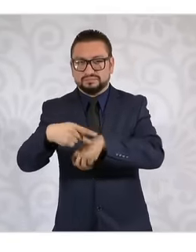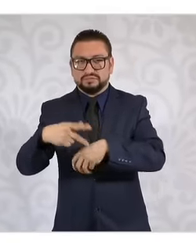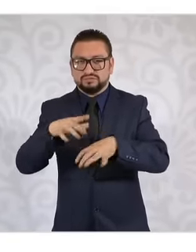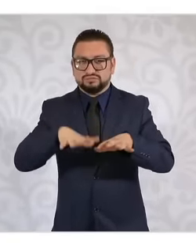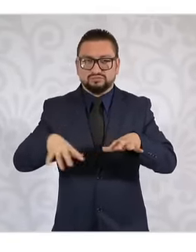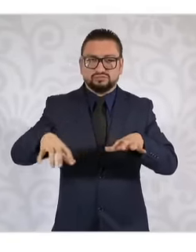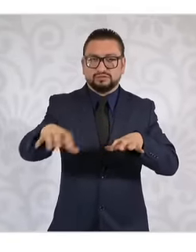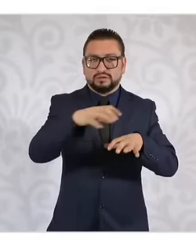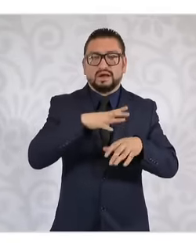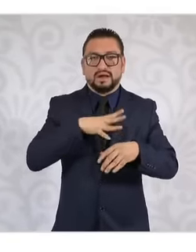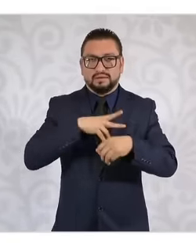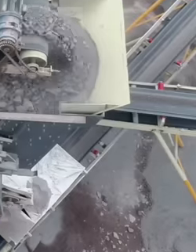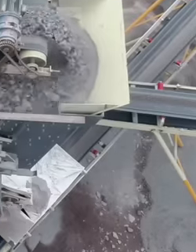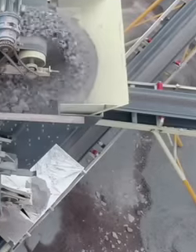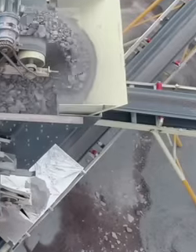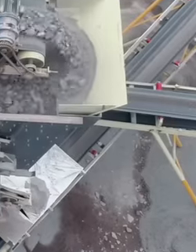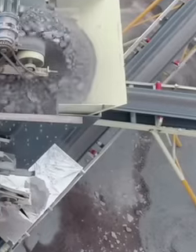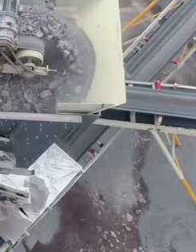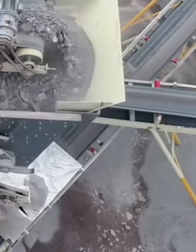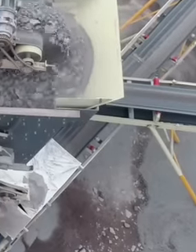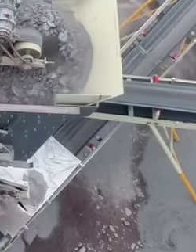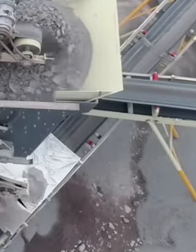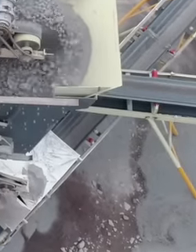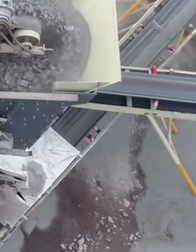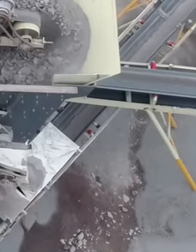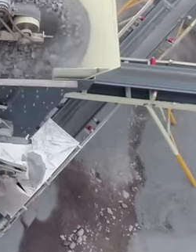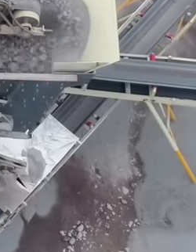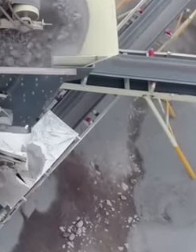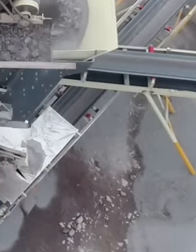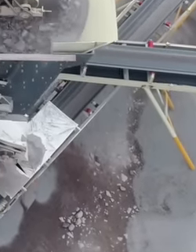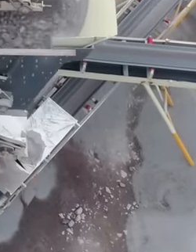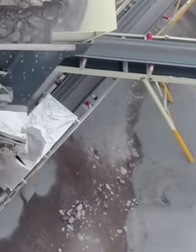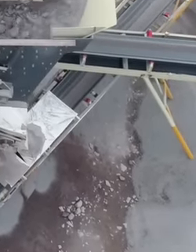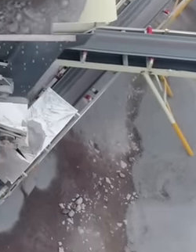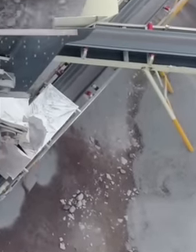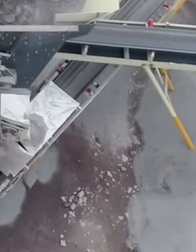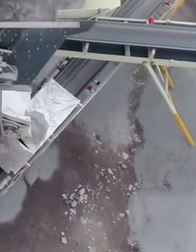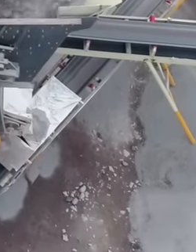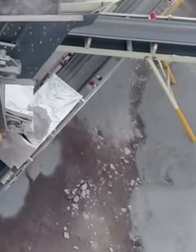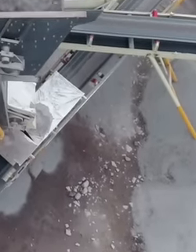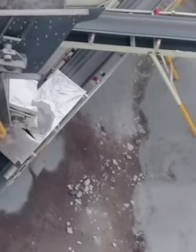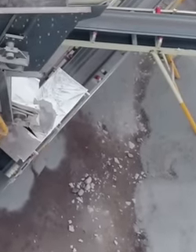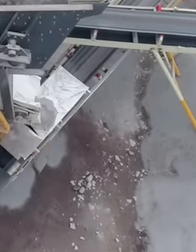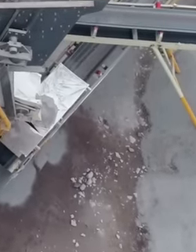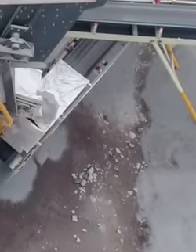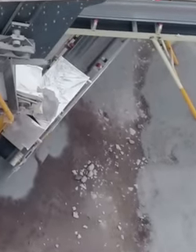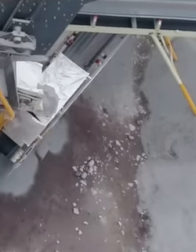stone titled sand and gravel, is an ecological disaster because limestone was extracted to be